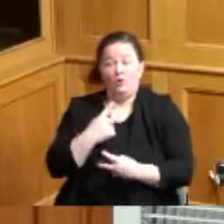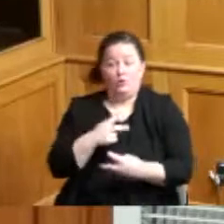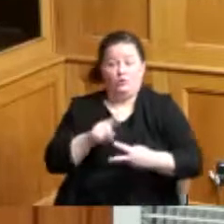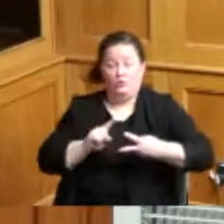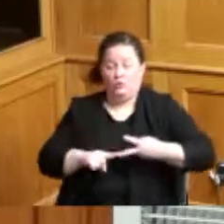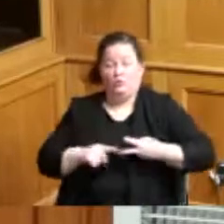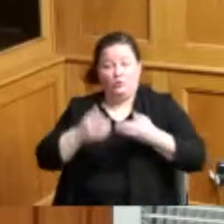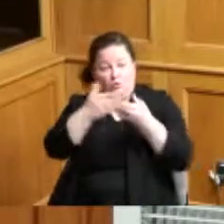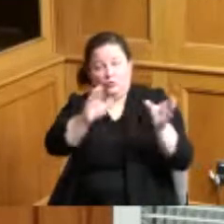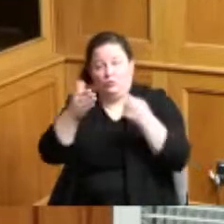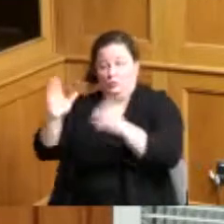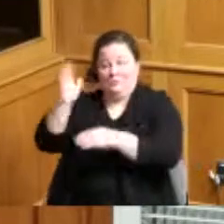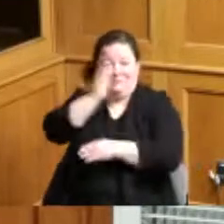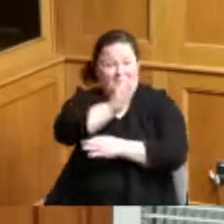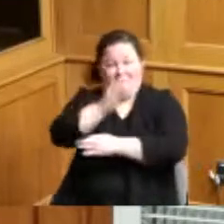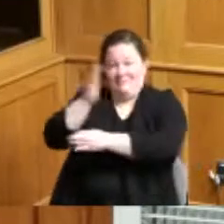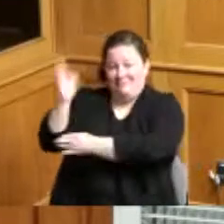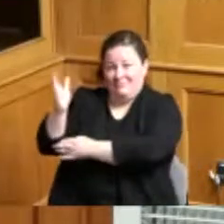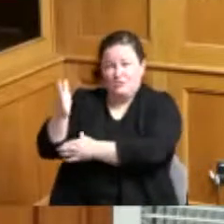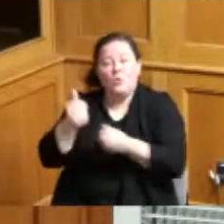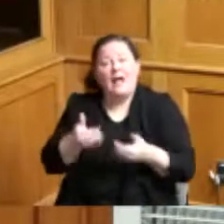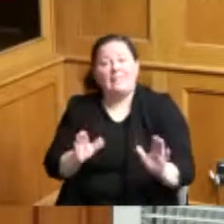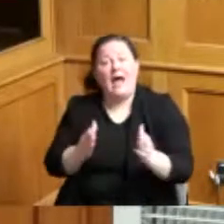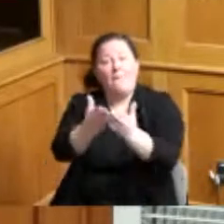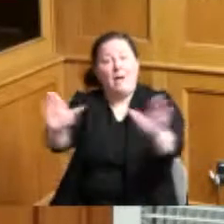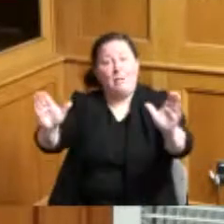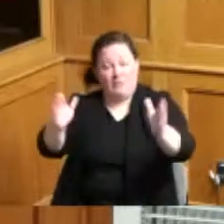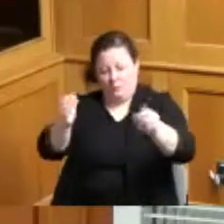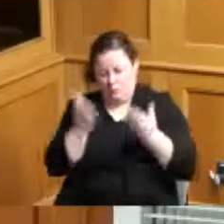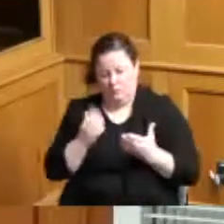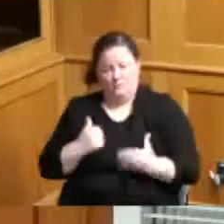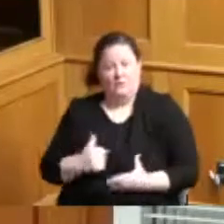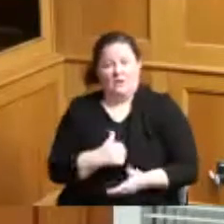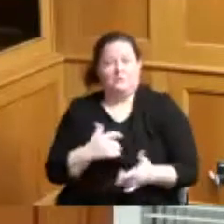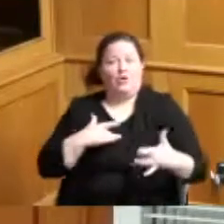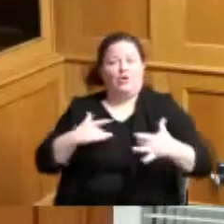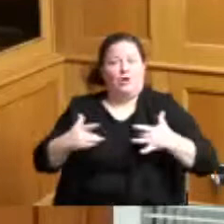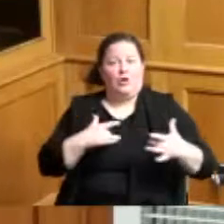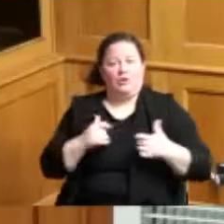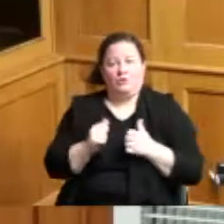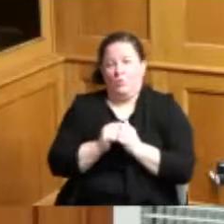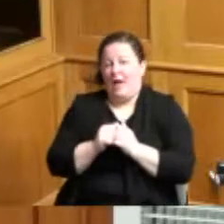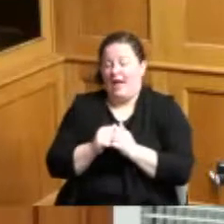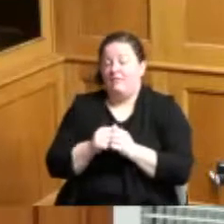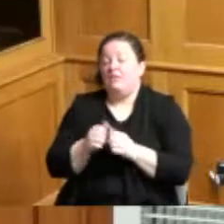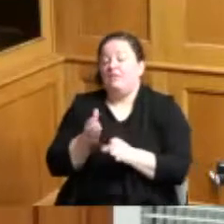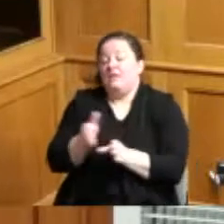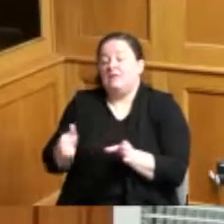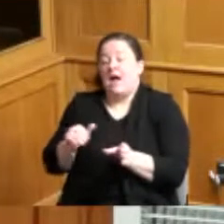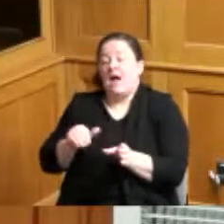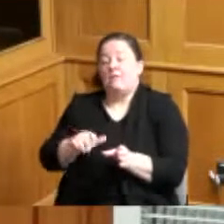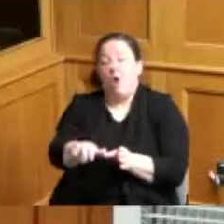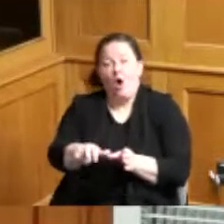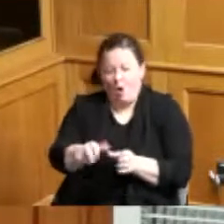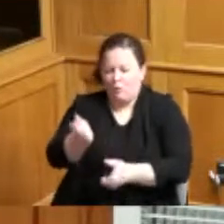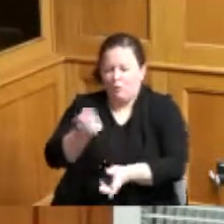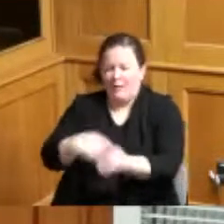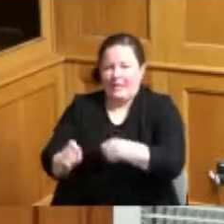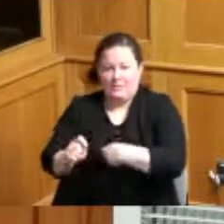to express any concerns with the sidewalk replacement program the property owners we've